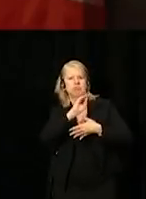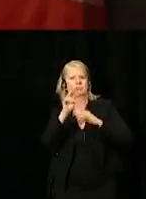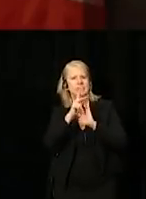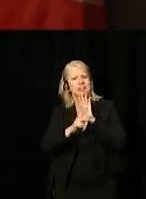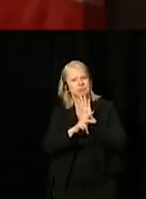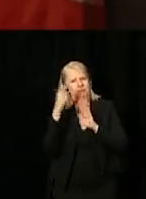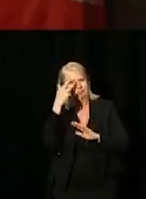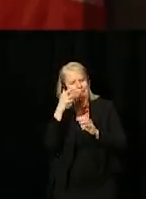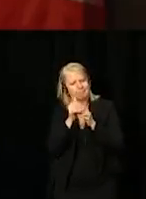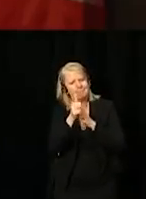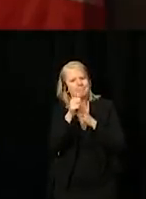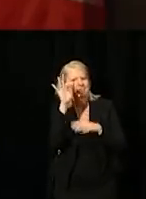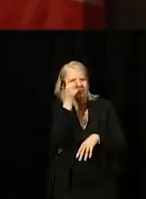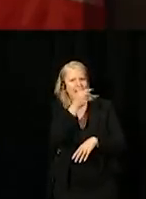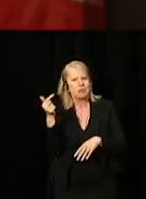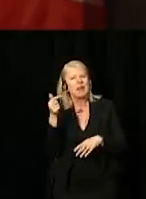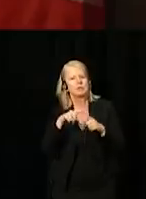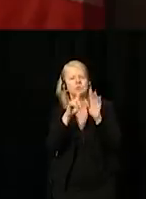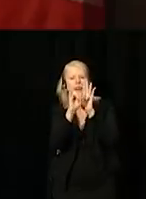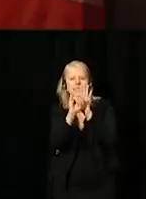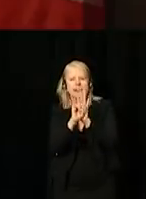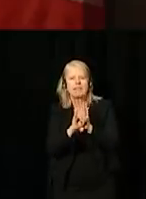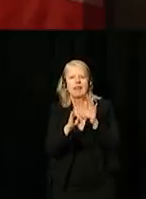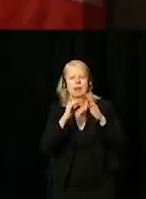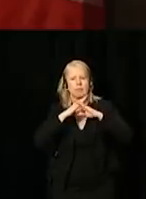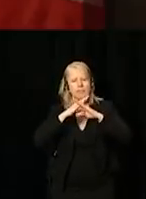for the public service of Canada to identify, prevent,